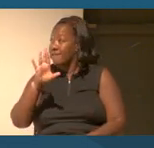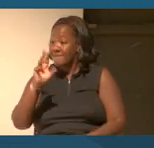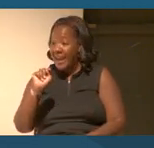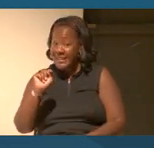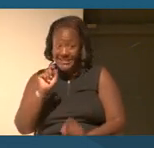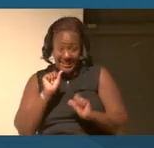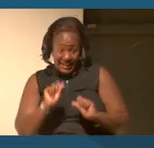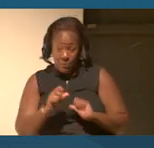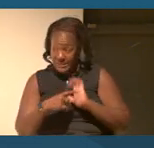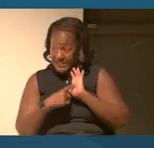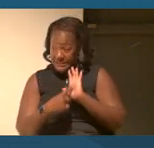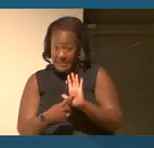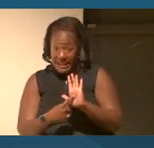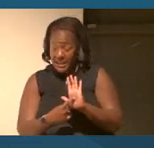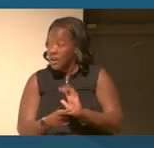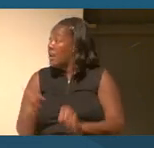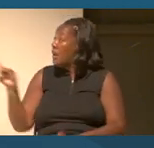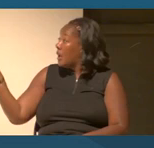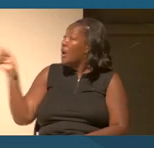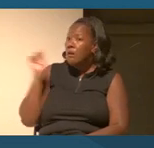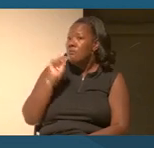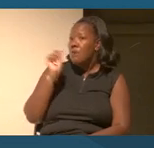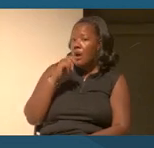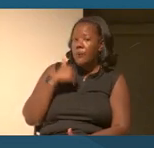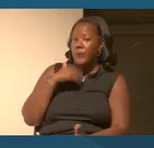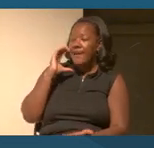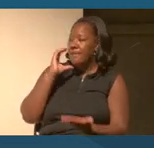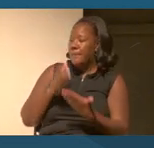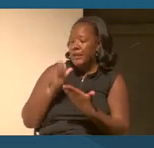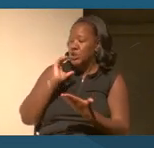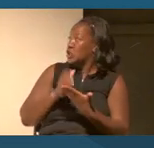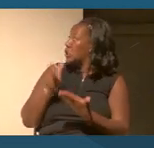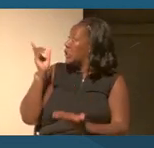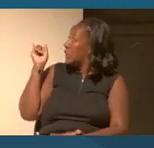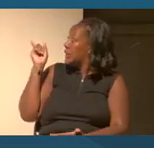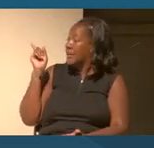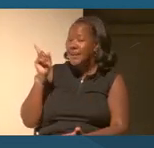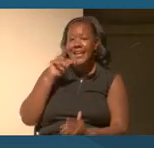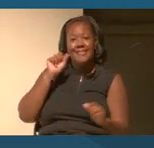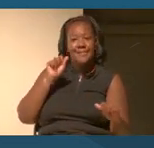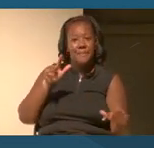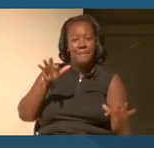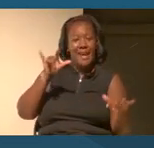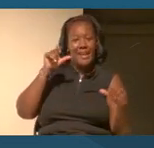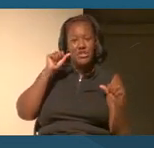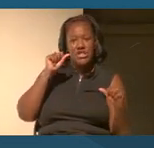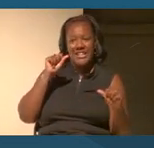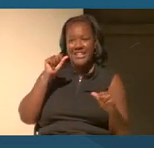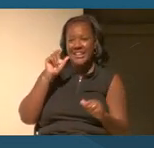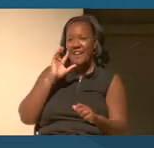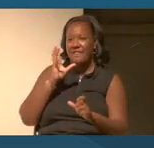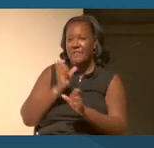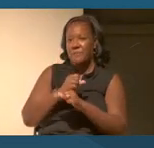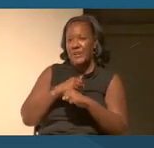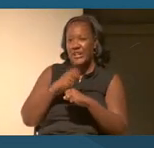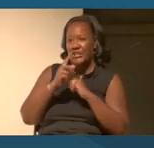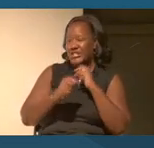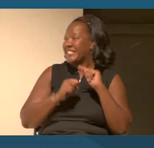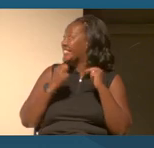Yeah, if we could show the... Through the magic of Monique's team. Yeah. The magic of our production team. If we could show the two images. There we go.